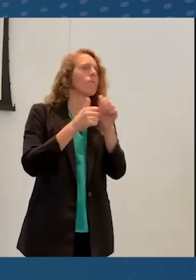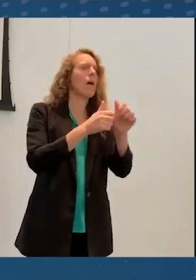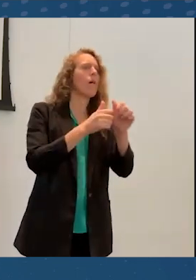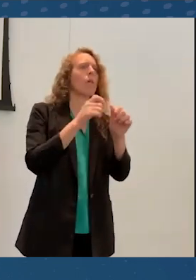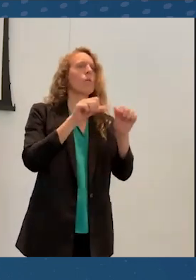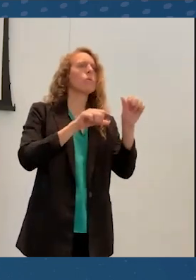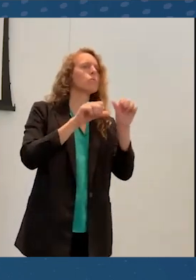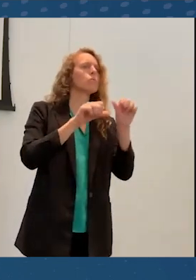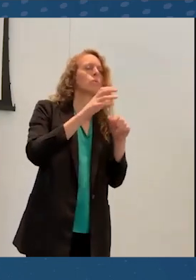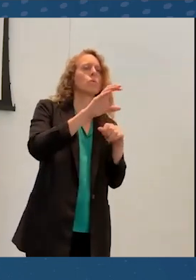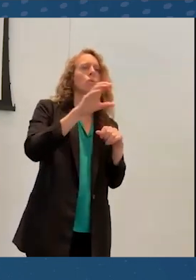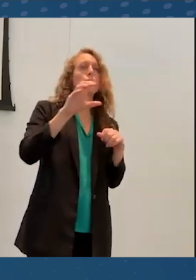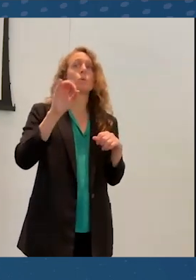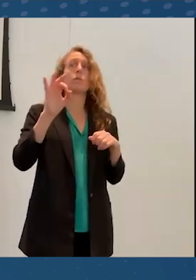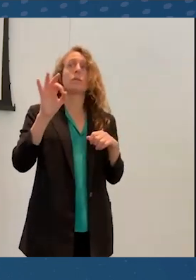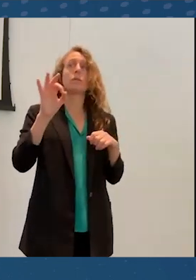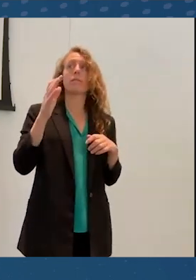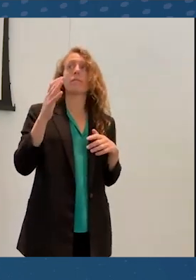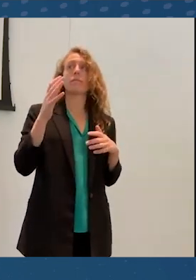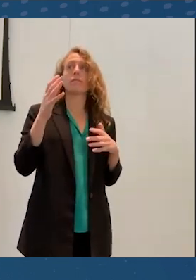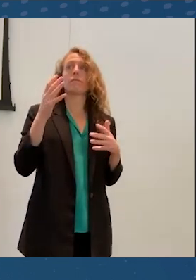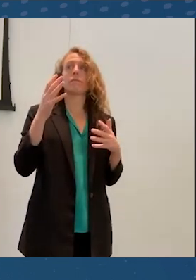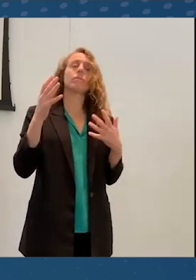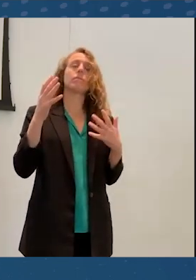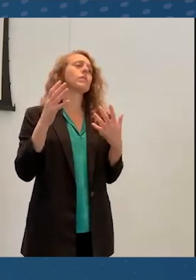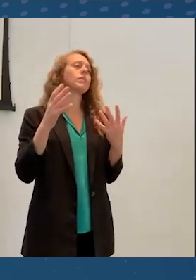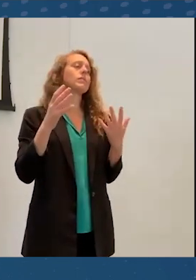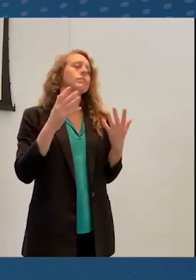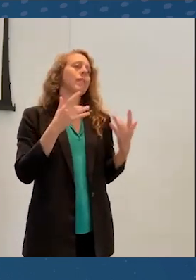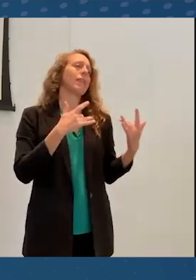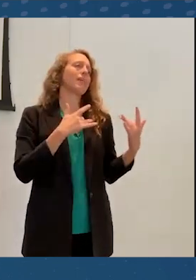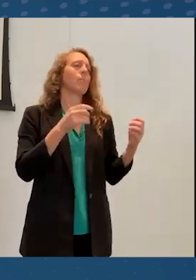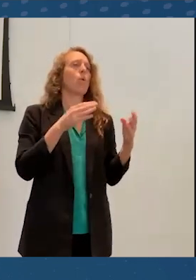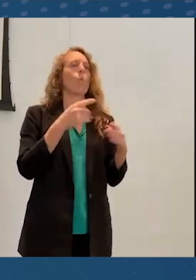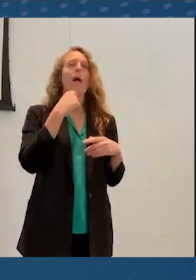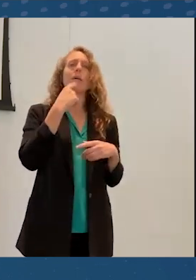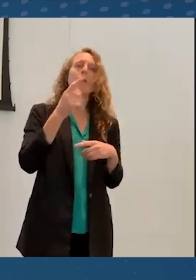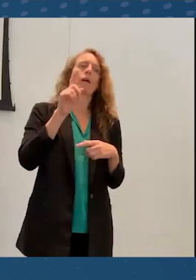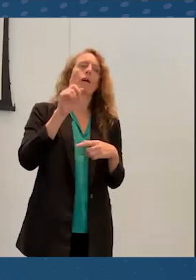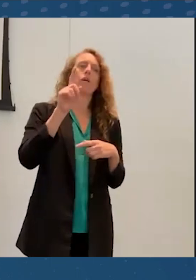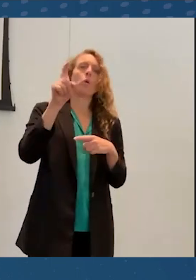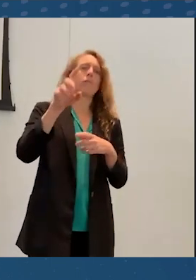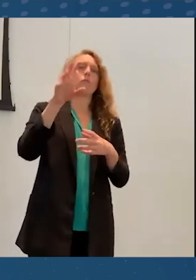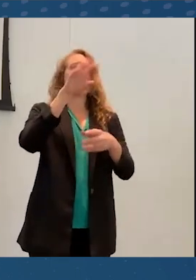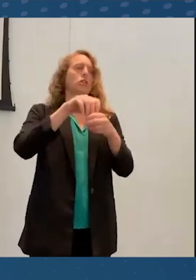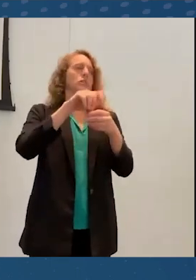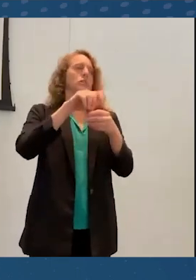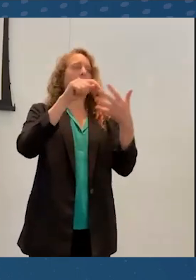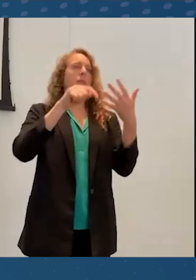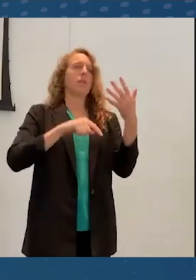if they're presented in the typical way in the physical world.